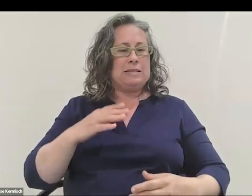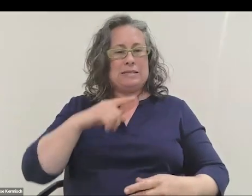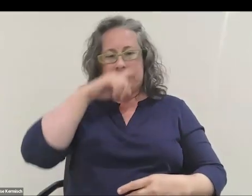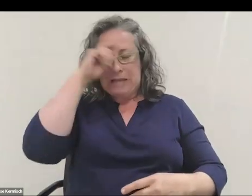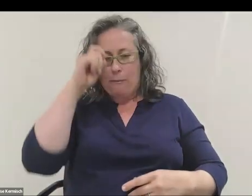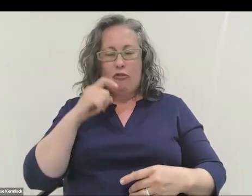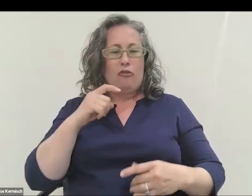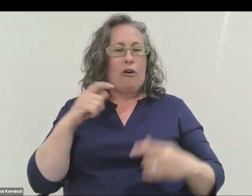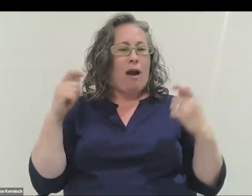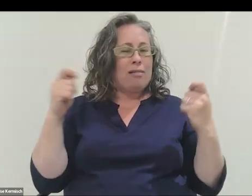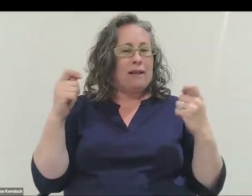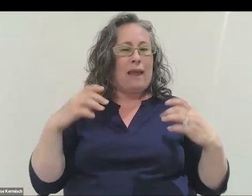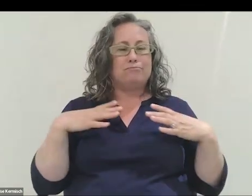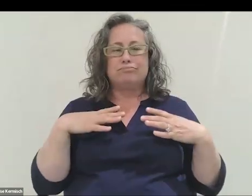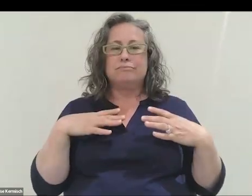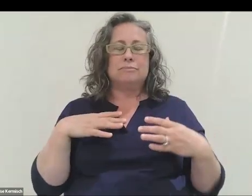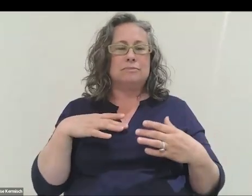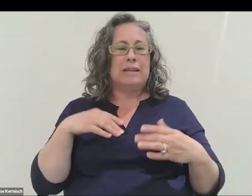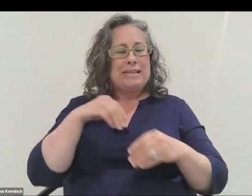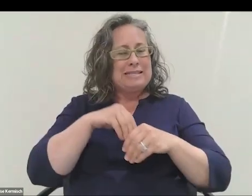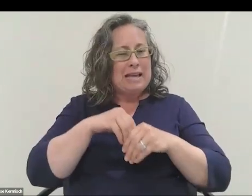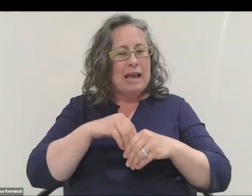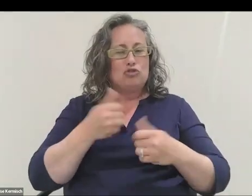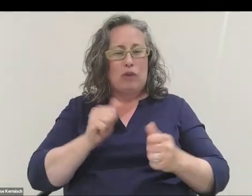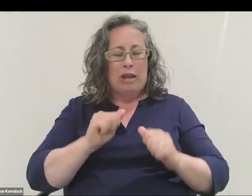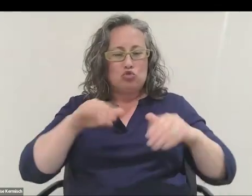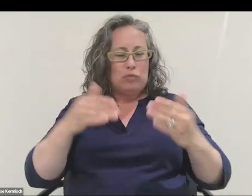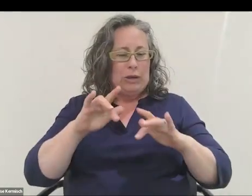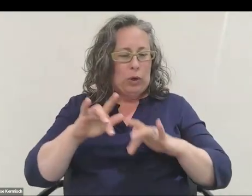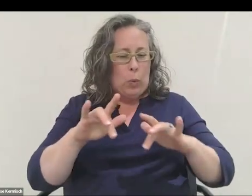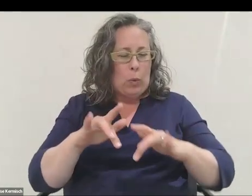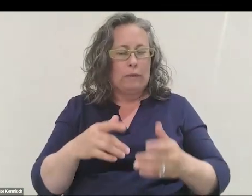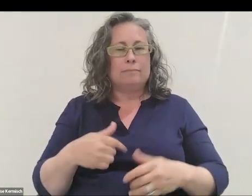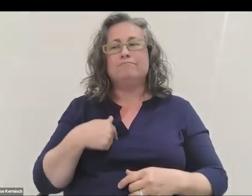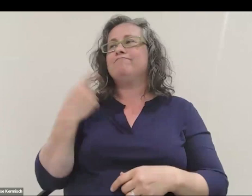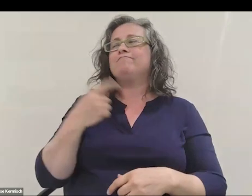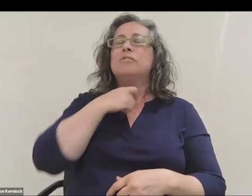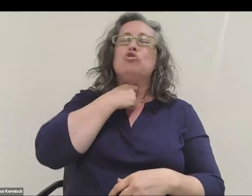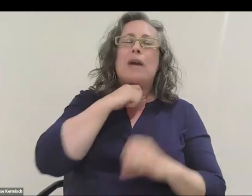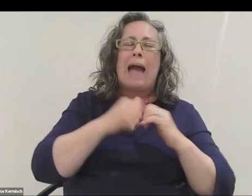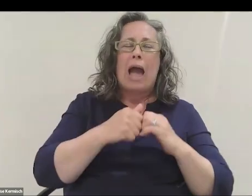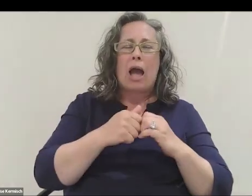recording music. I always just was curious how things work, I think,